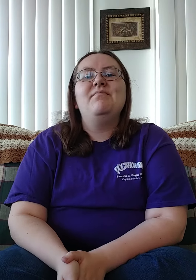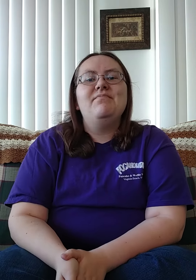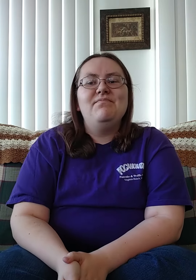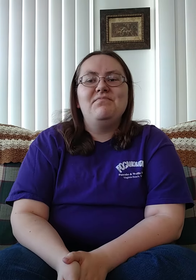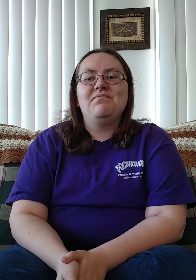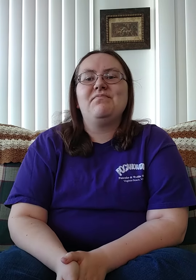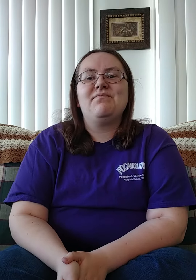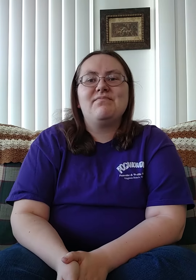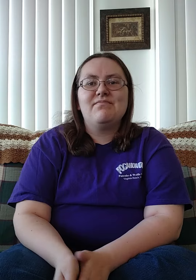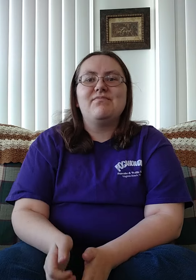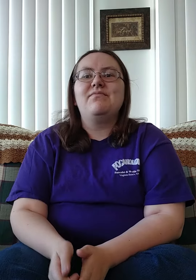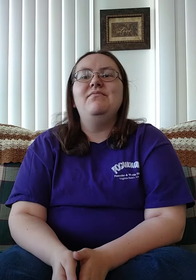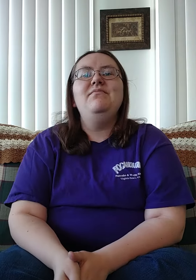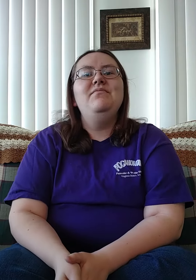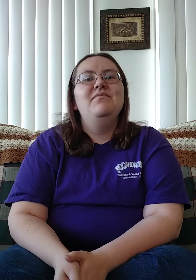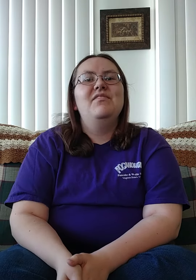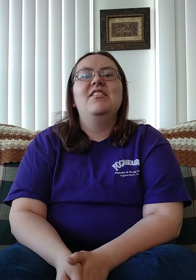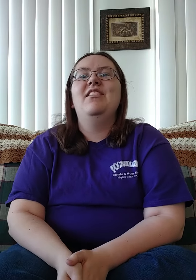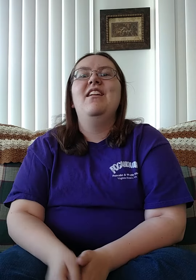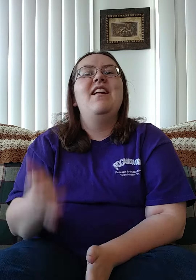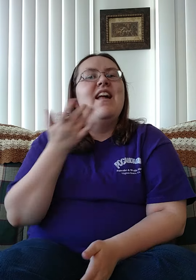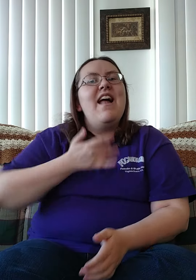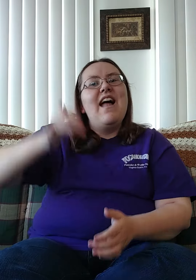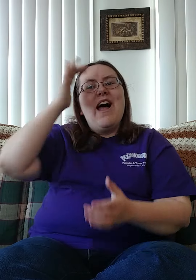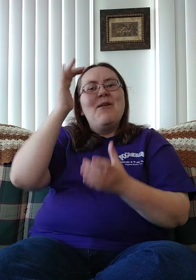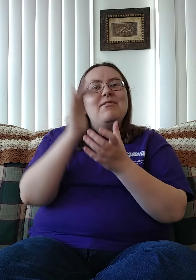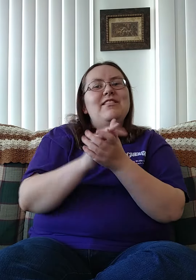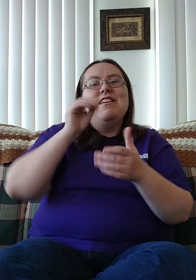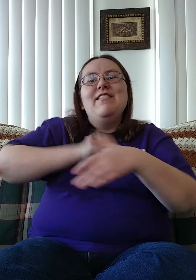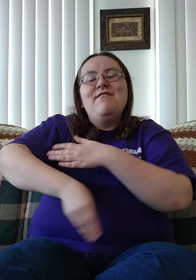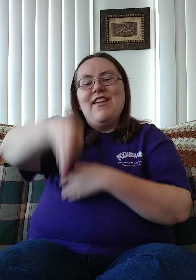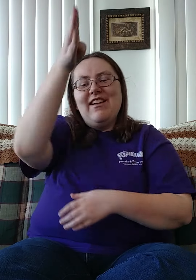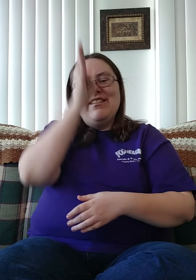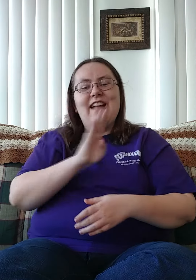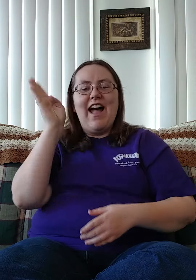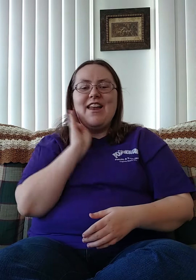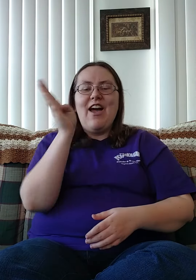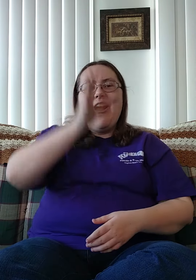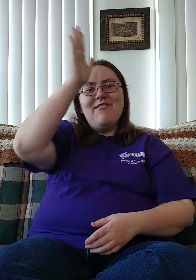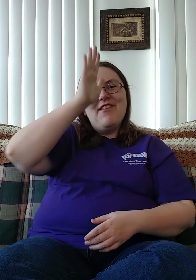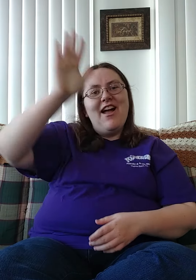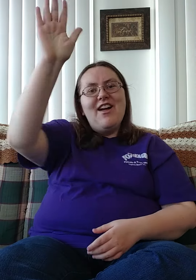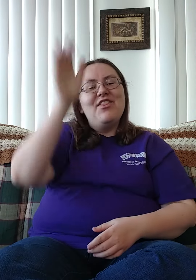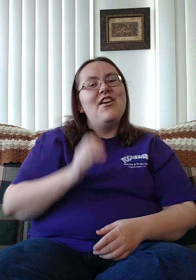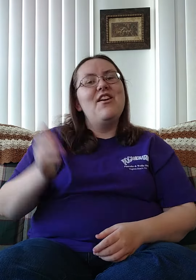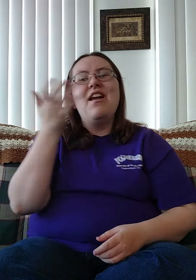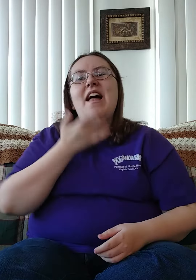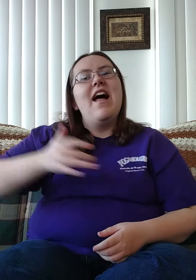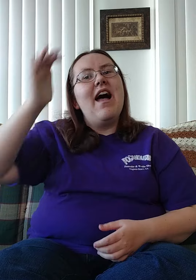Come on I believe in God our Father